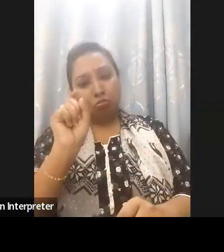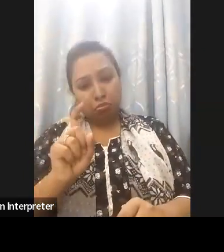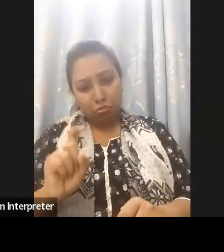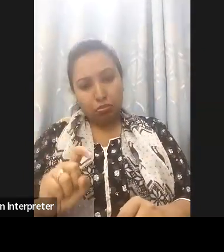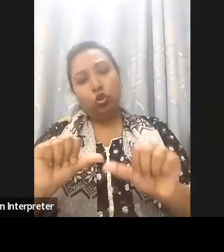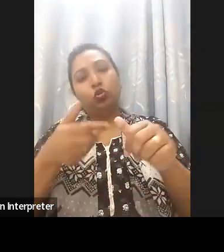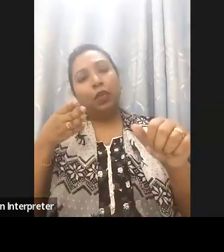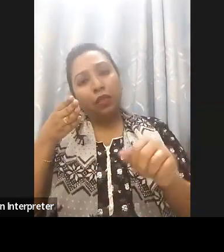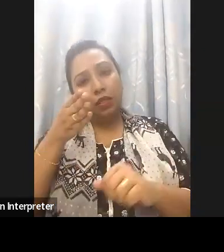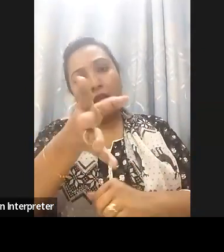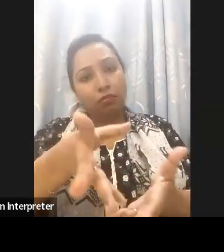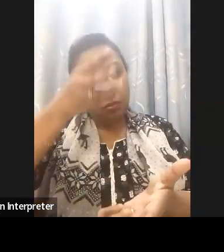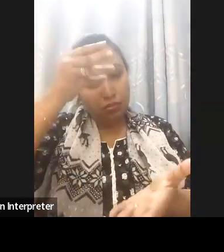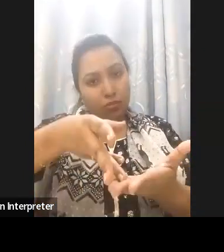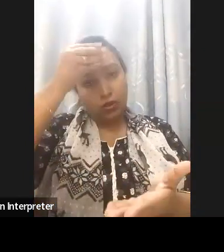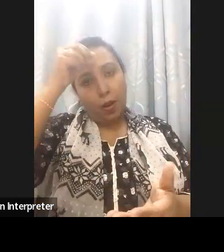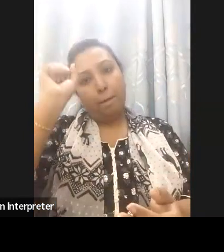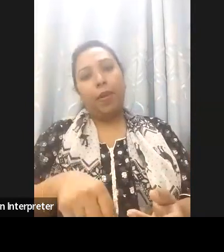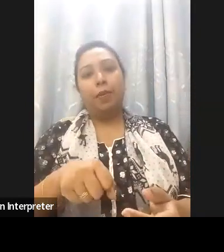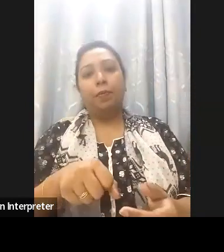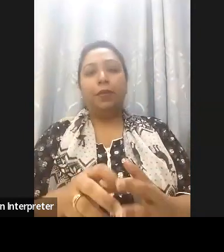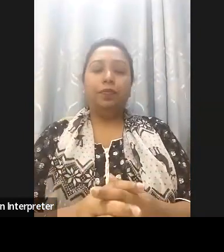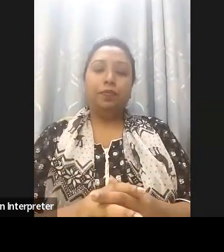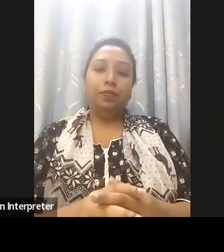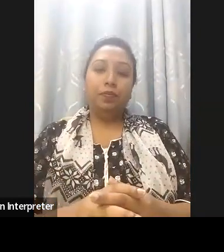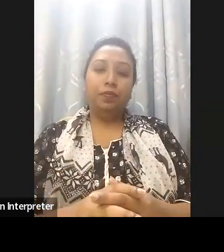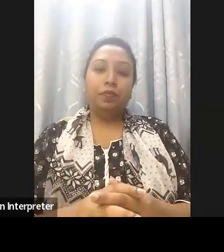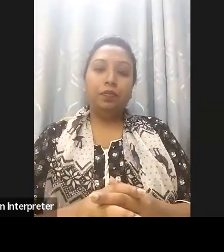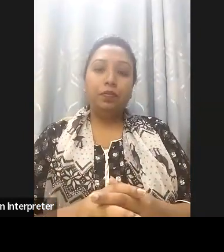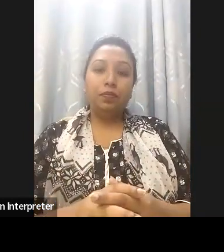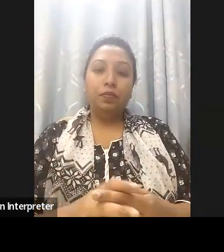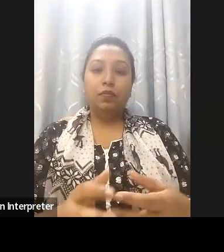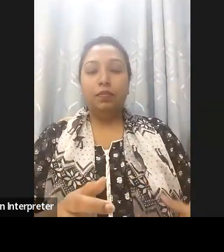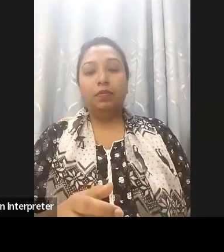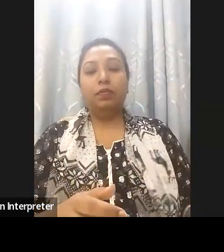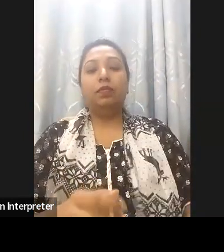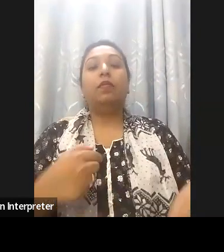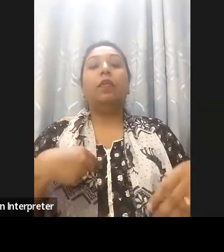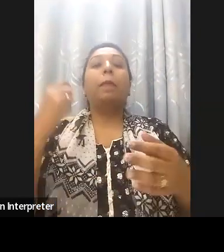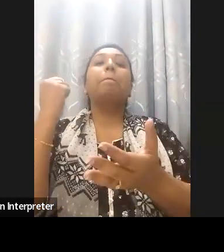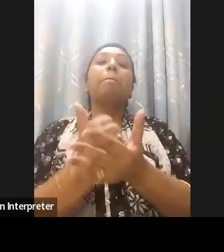disabilities across the nation. In the banking industry to ensure digital financial inclusion